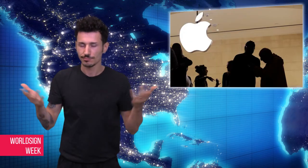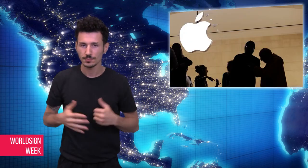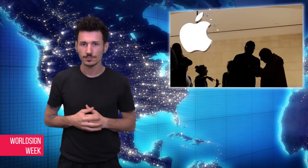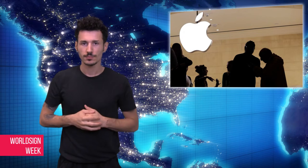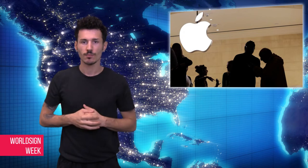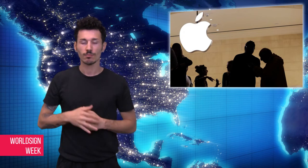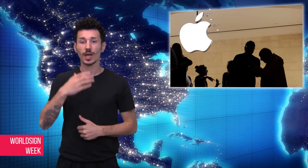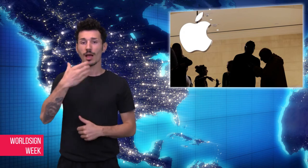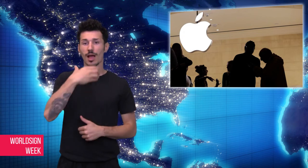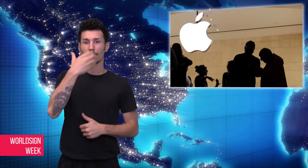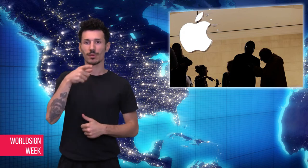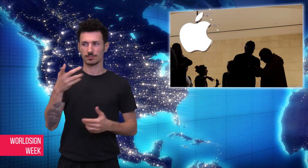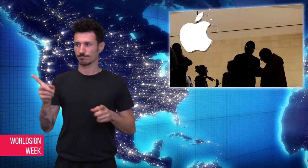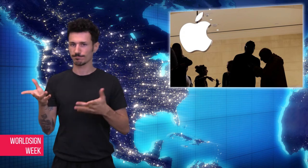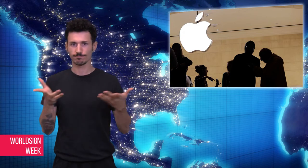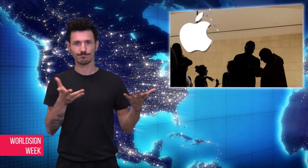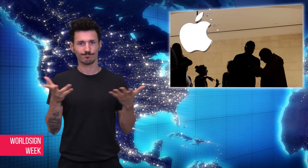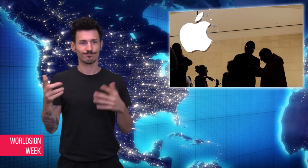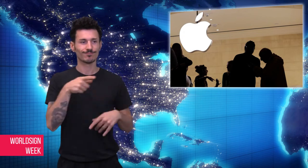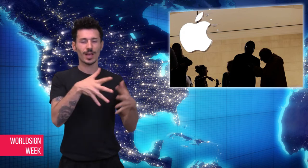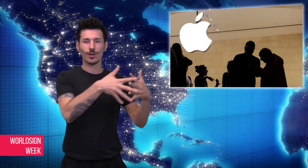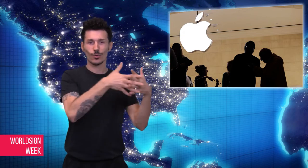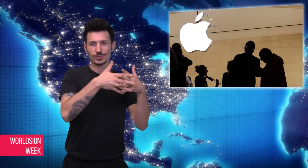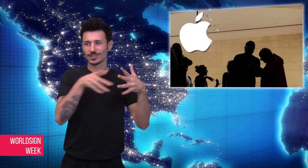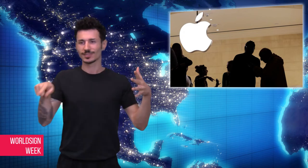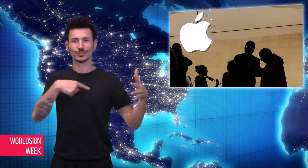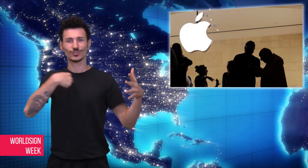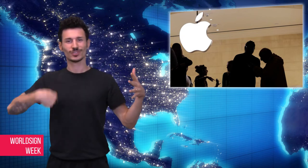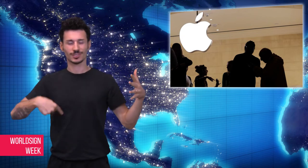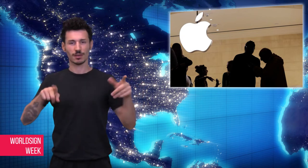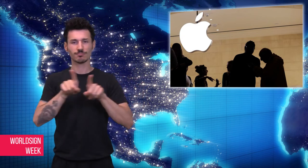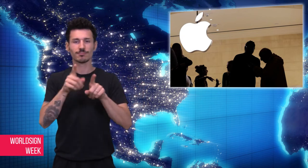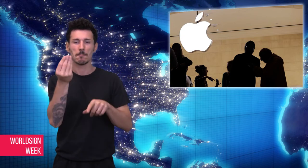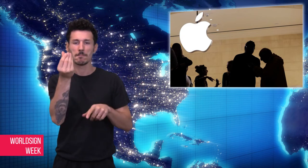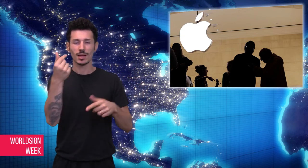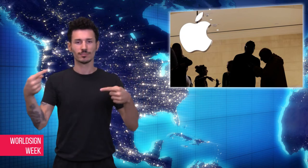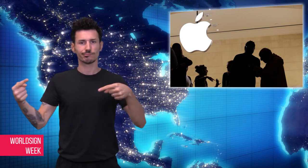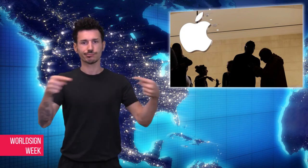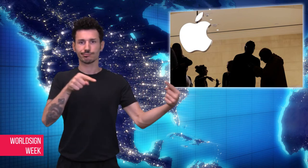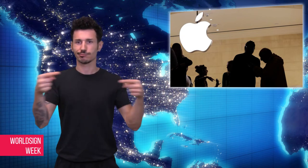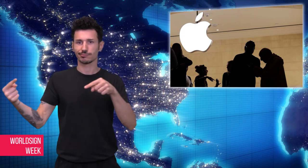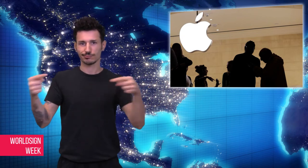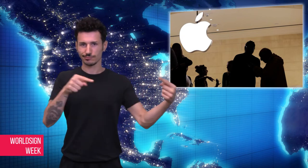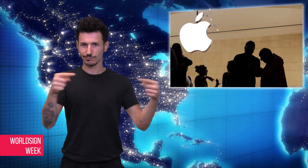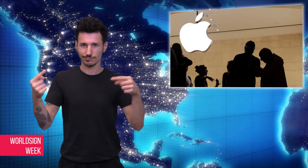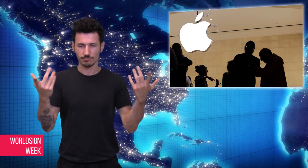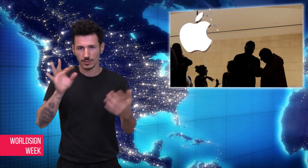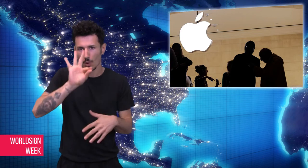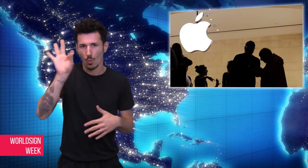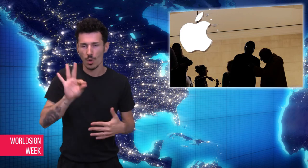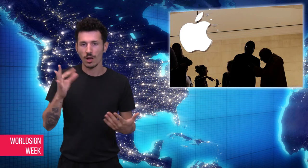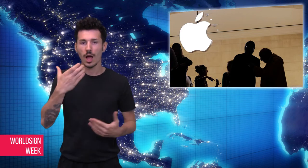market. Also, in China, they face taxes from the Chinese government as a